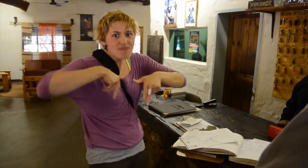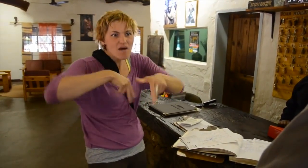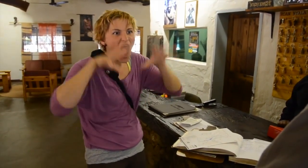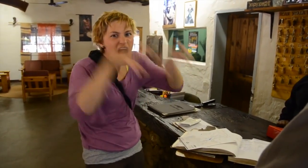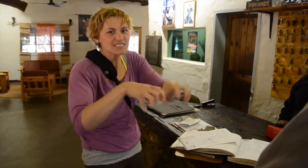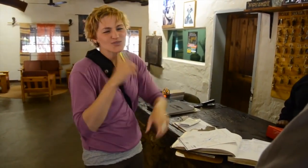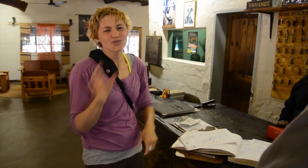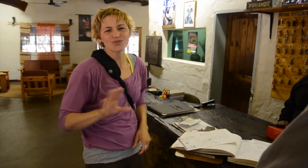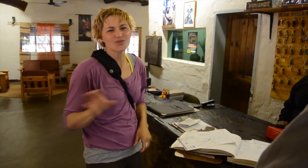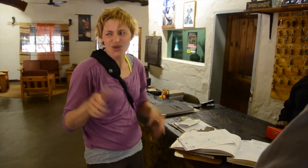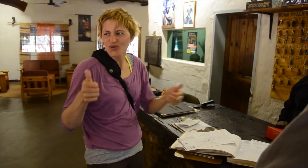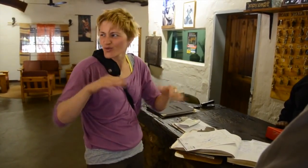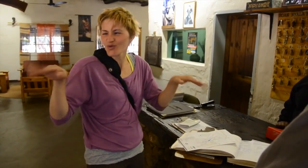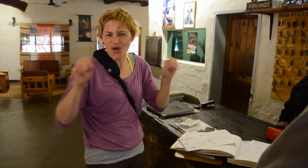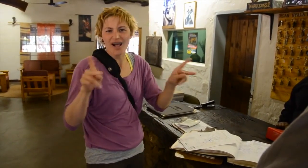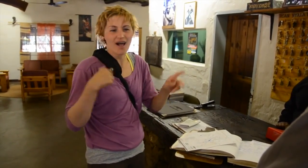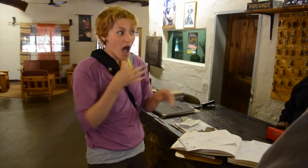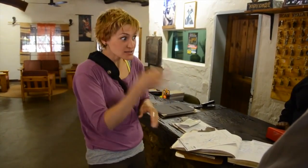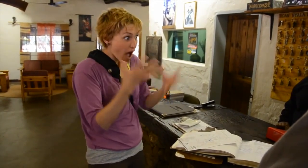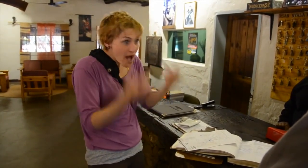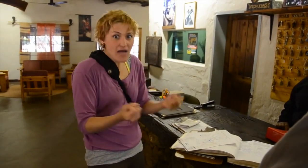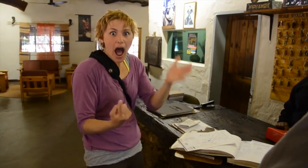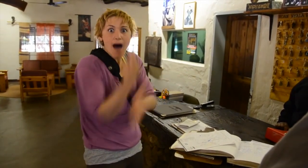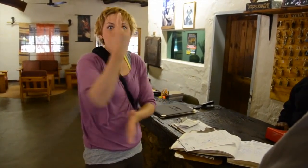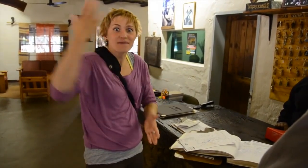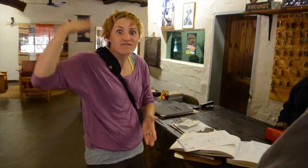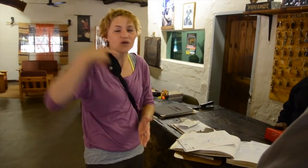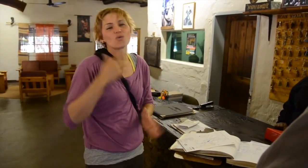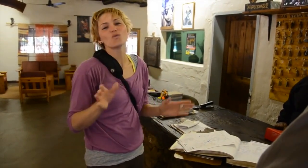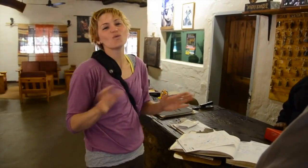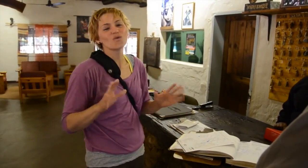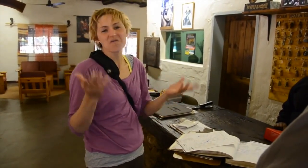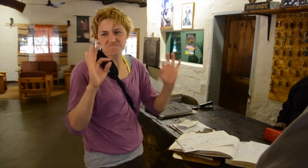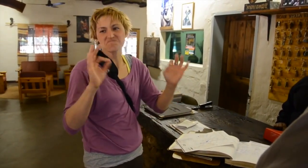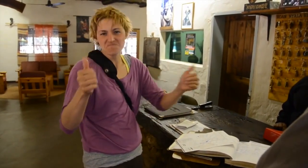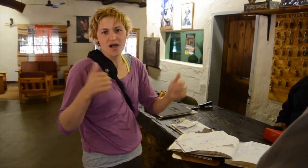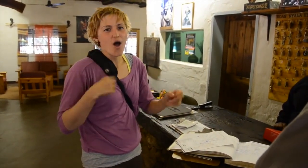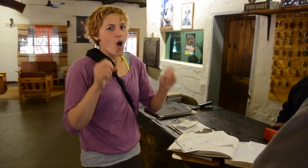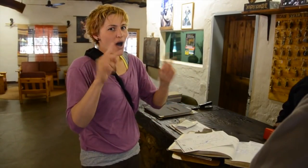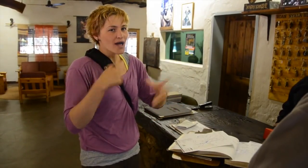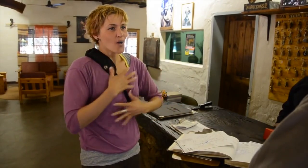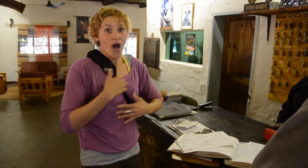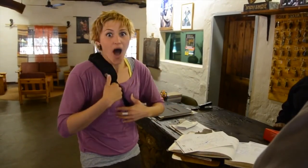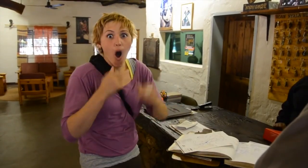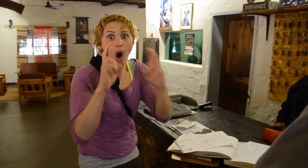that the animals would not attack. He assured me it is safe. I even asked if anything bad has ever happened before and he